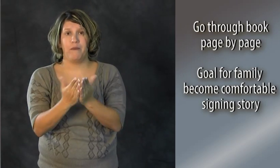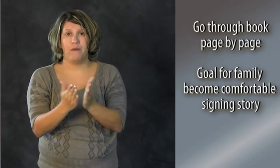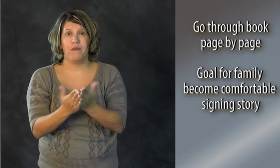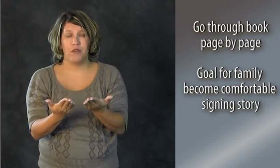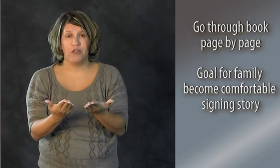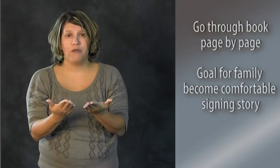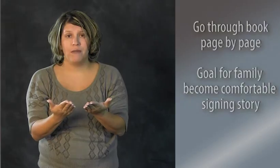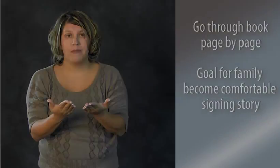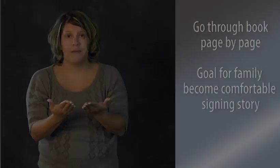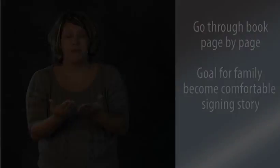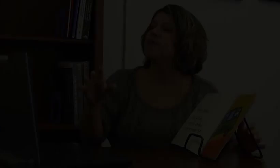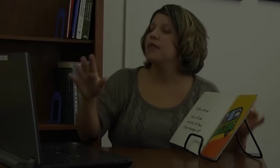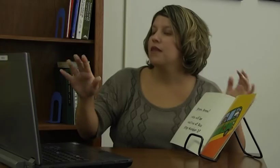with signing the actual book.